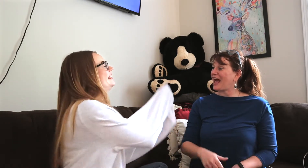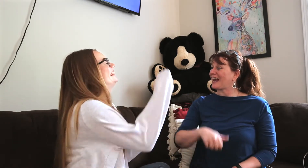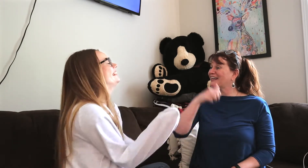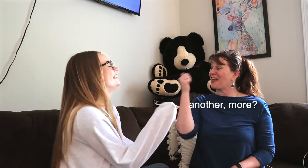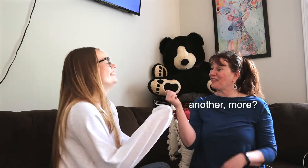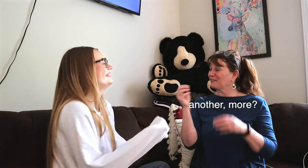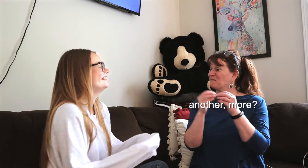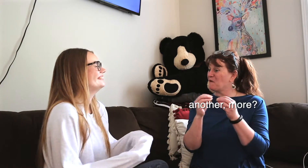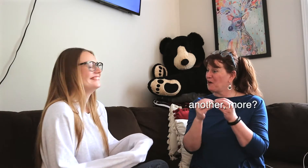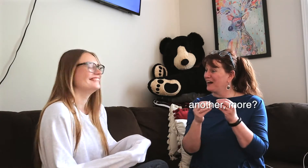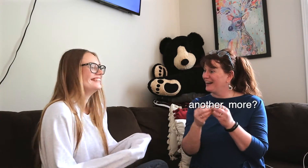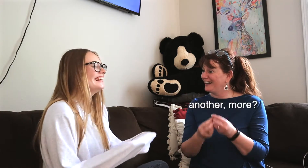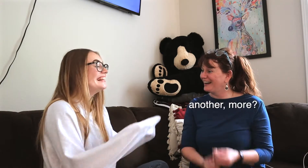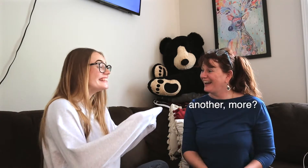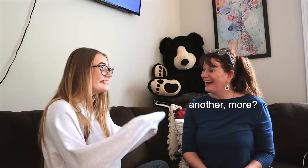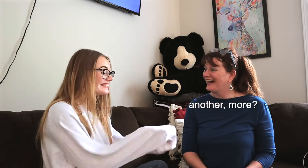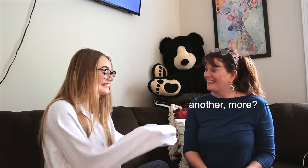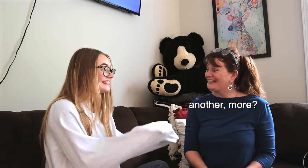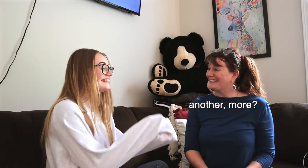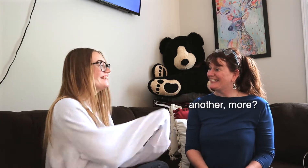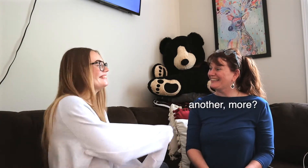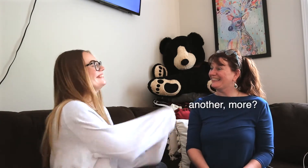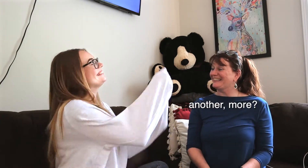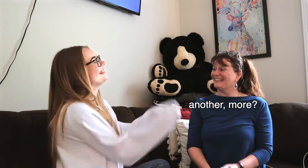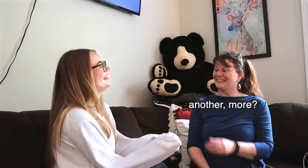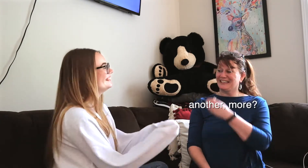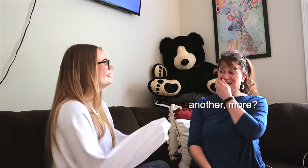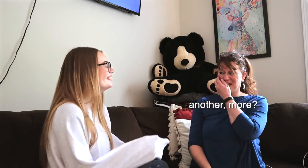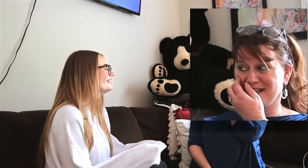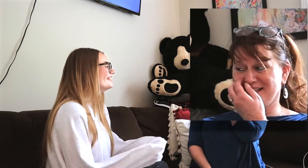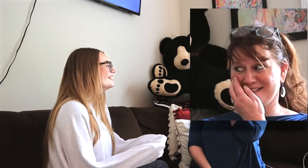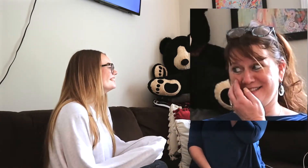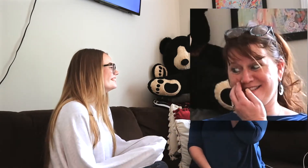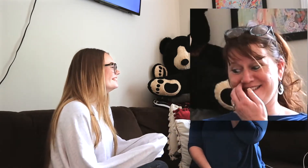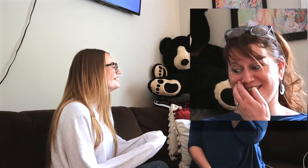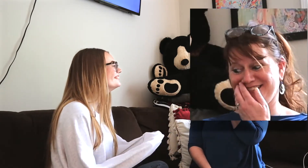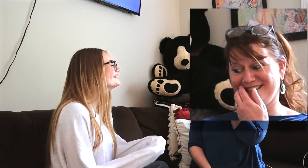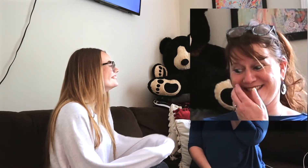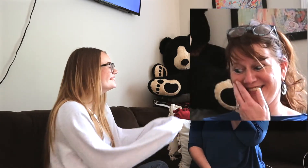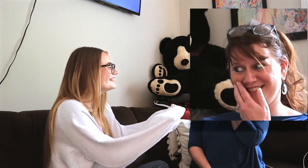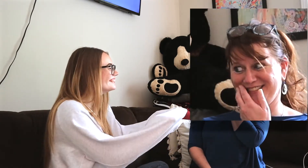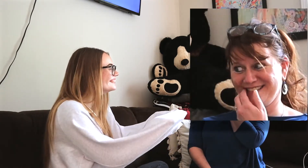*laugh*